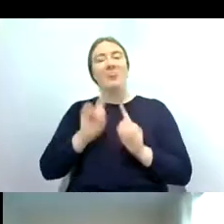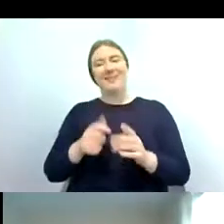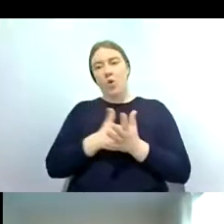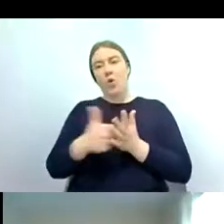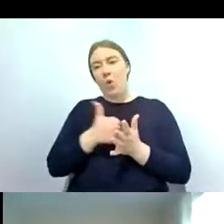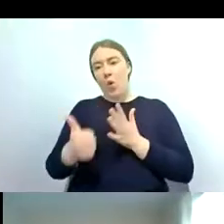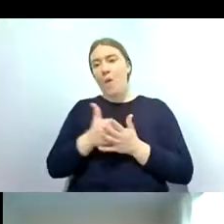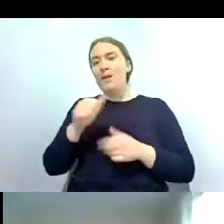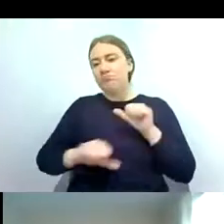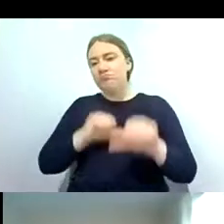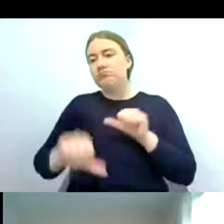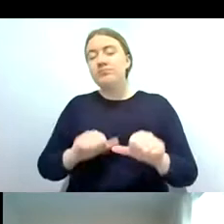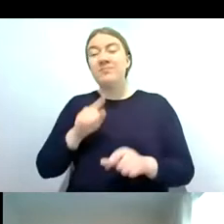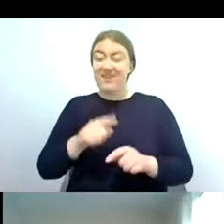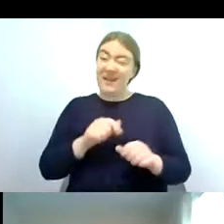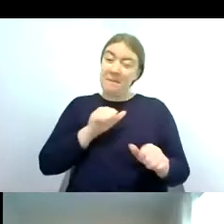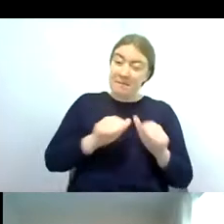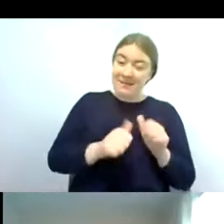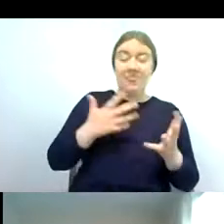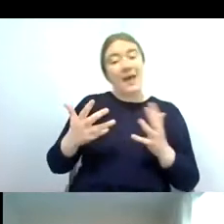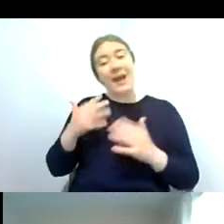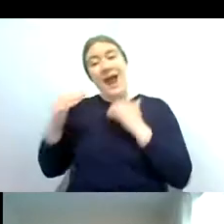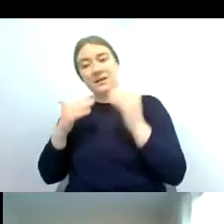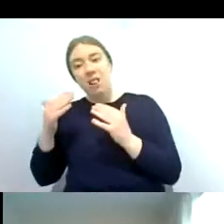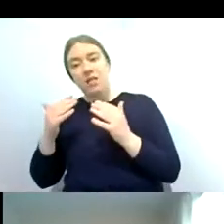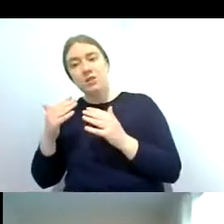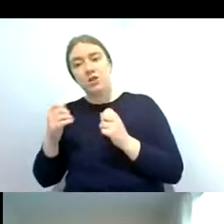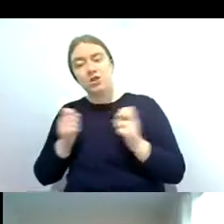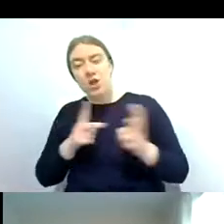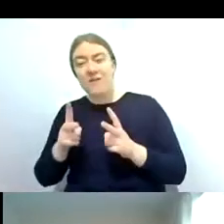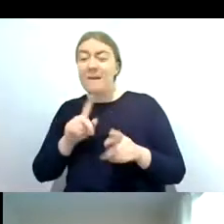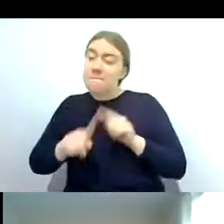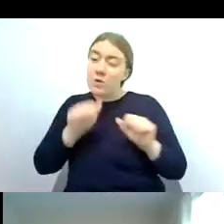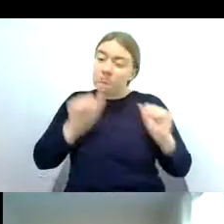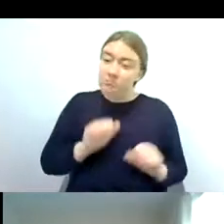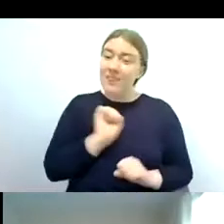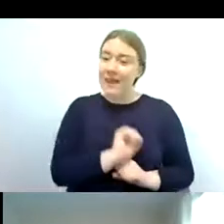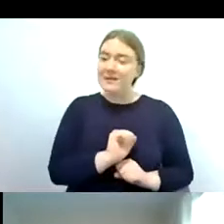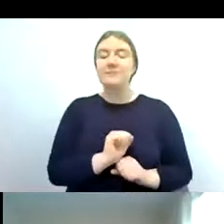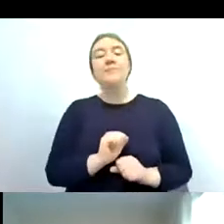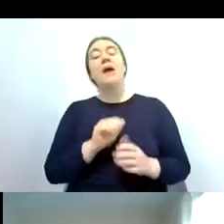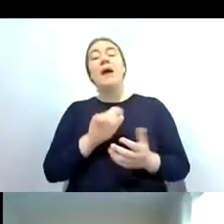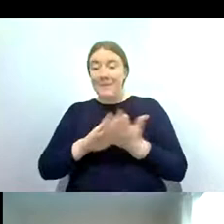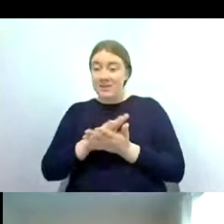generally favored over adult surveys and it allows you to collect invertebrates from the substrate of